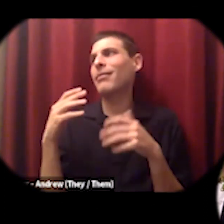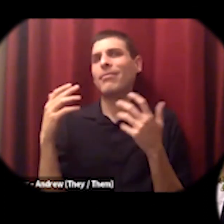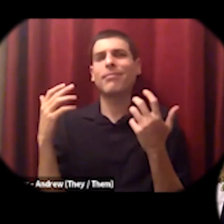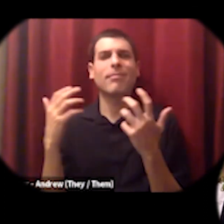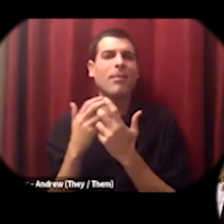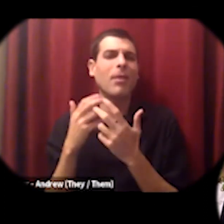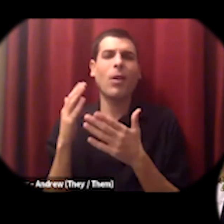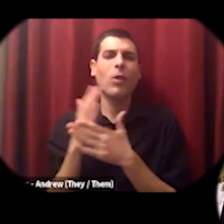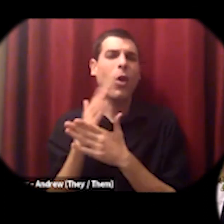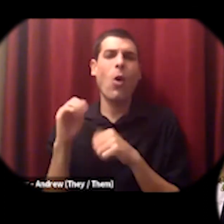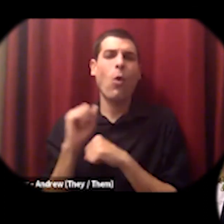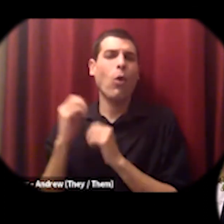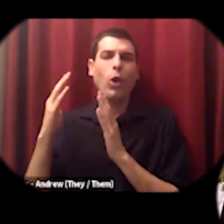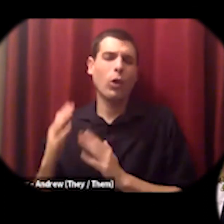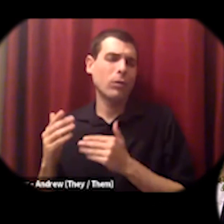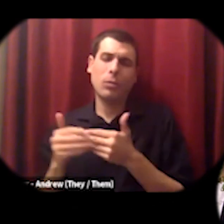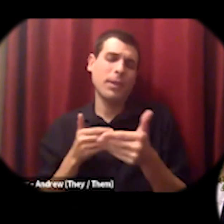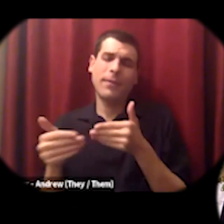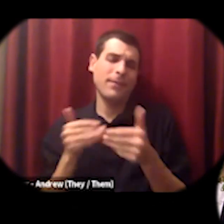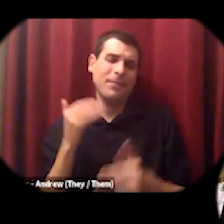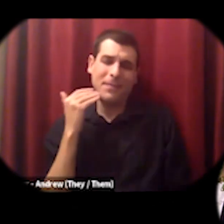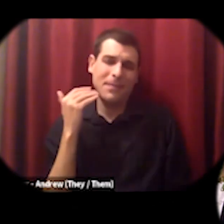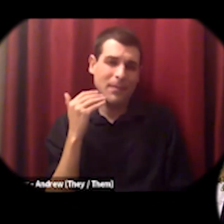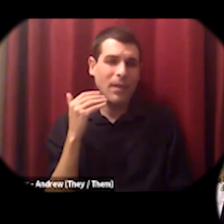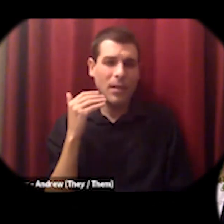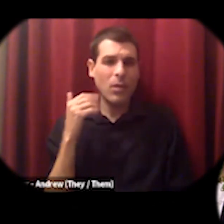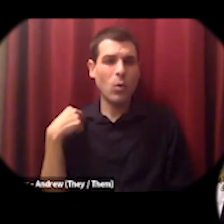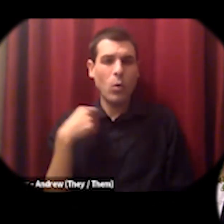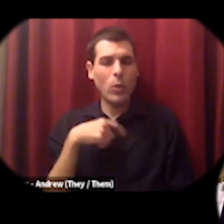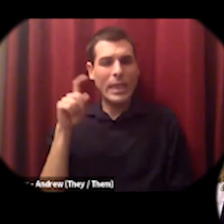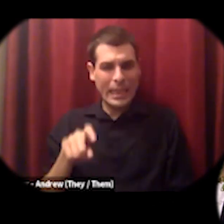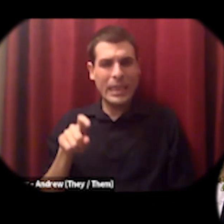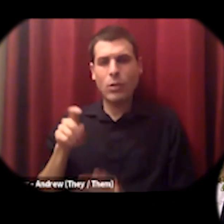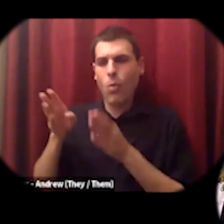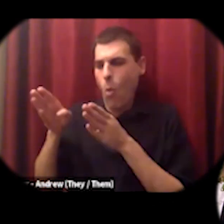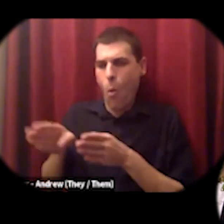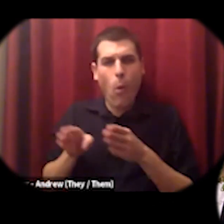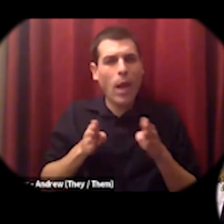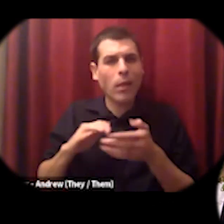start thinking about cooperative organizing wherever you're at as well as